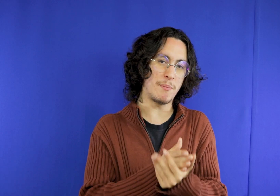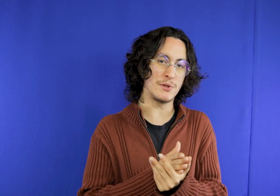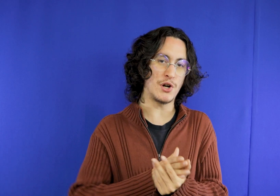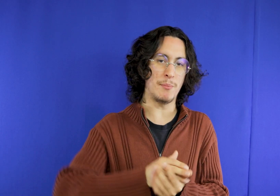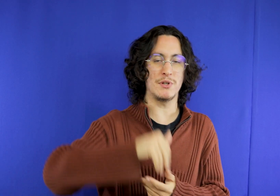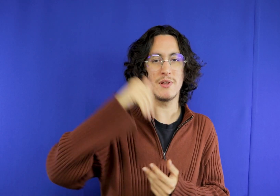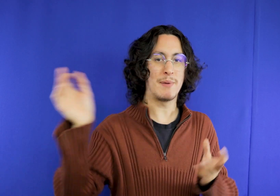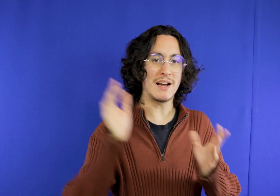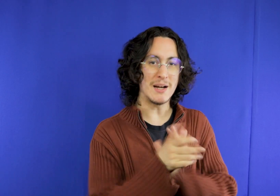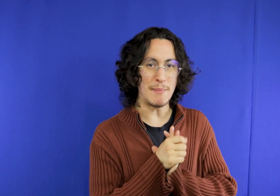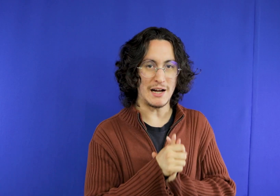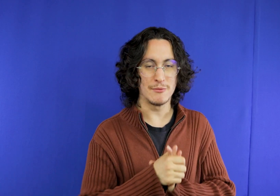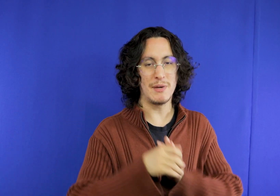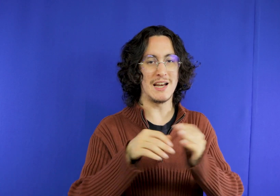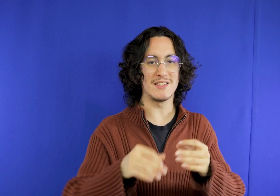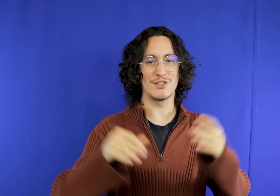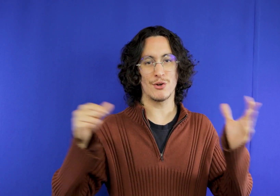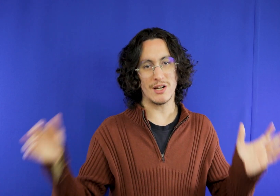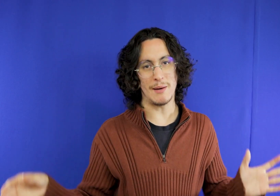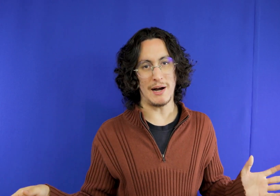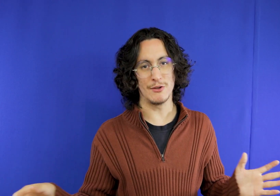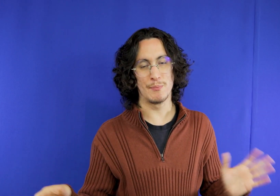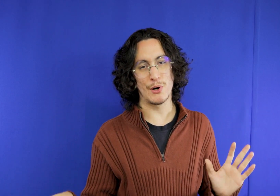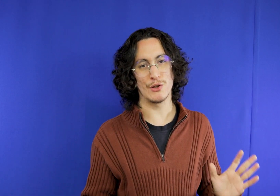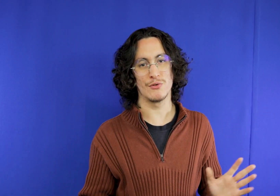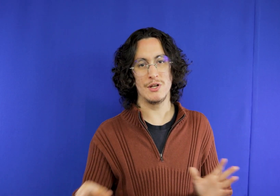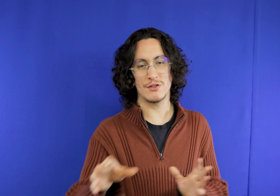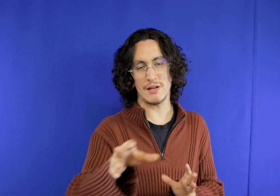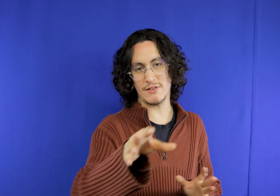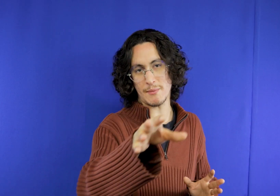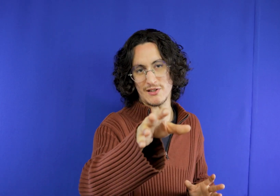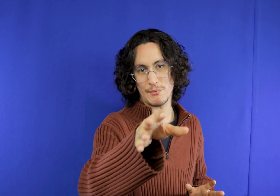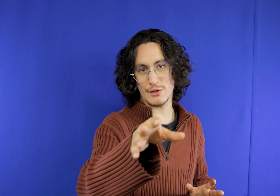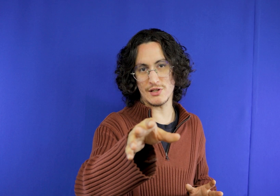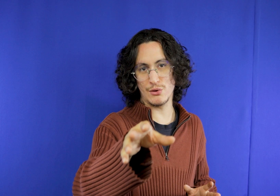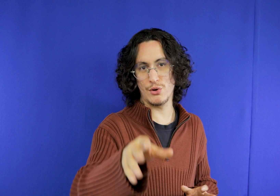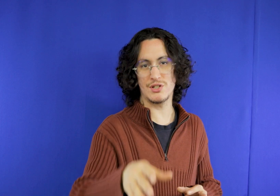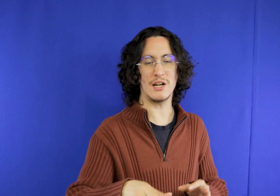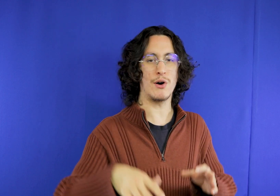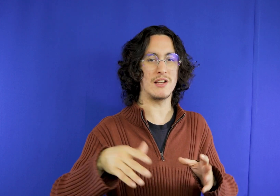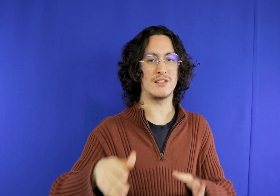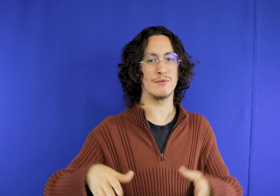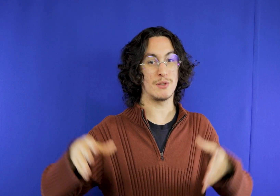to Nova Petrópolis the c hamado beauty team Lawn ready This must be more or less at night Now